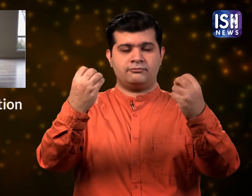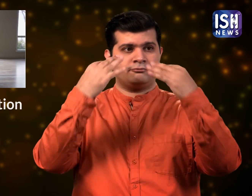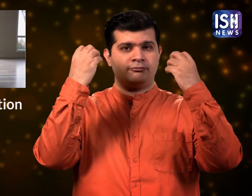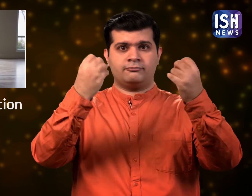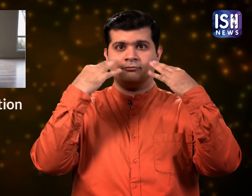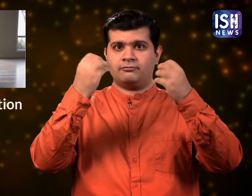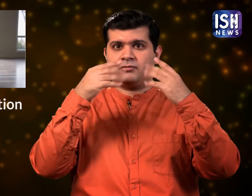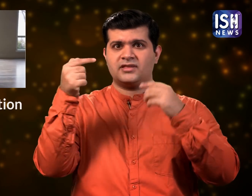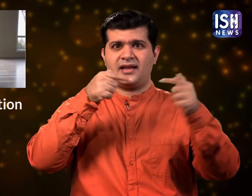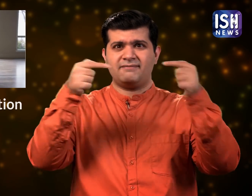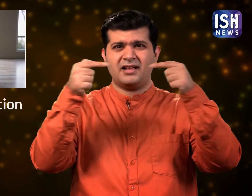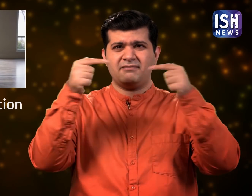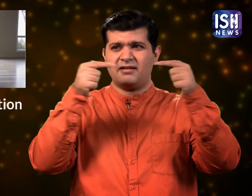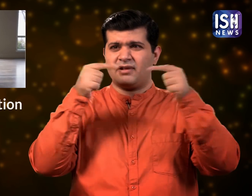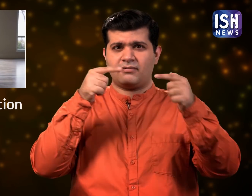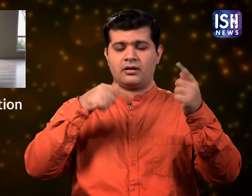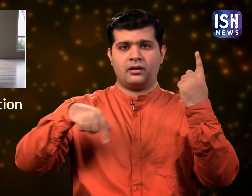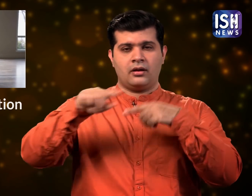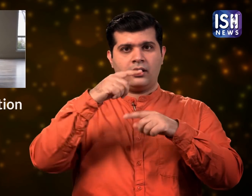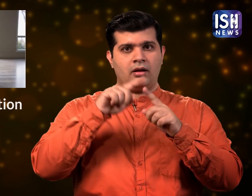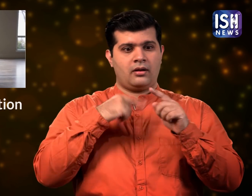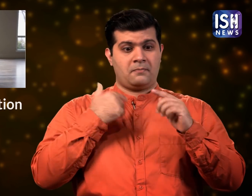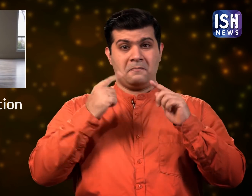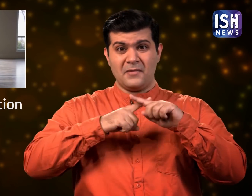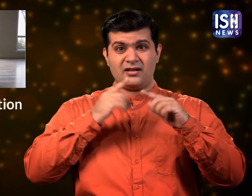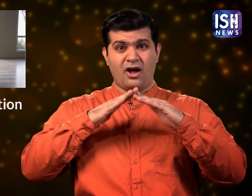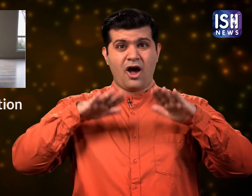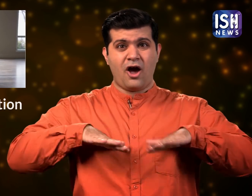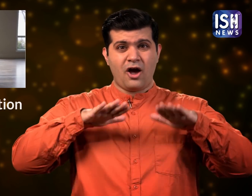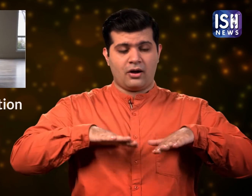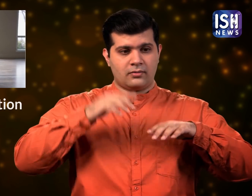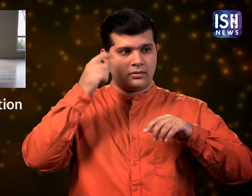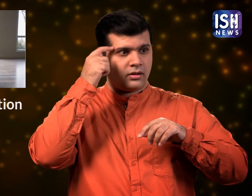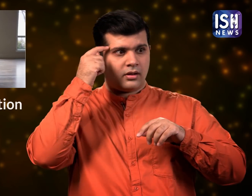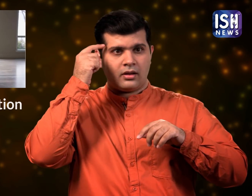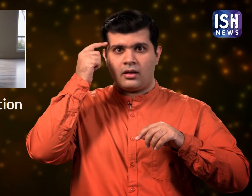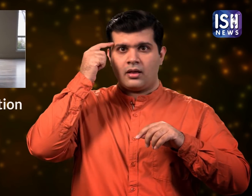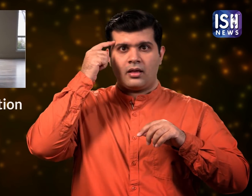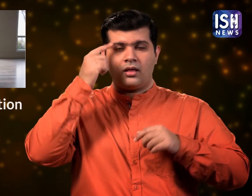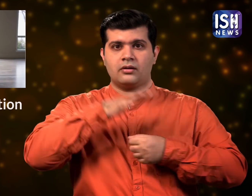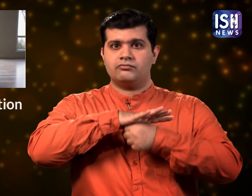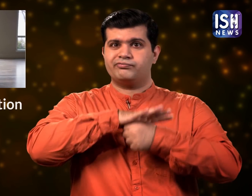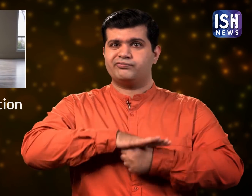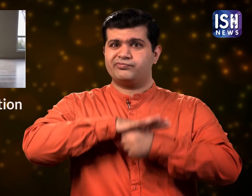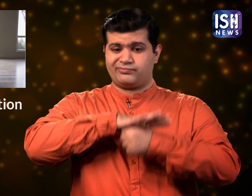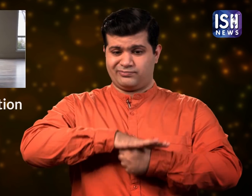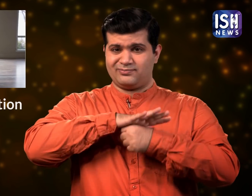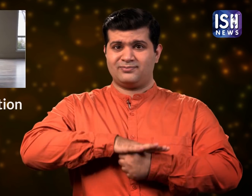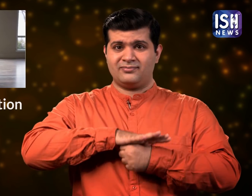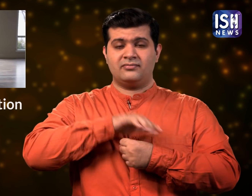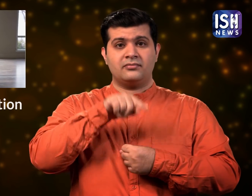all this negativity affected us and along with this staying at home added to the stress.